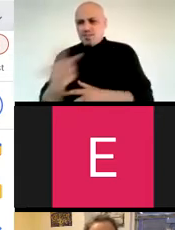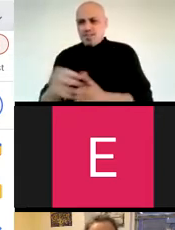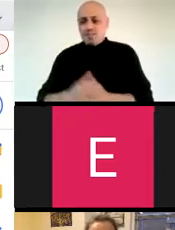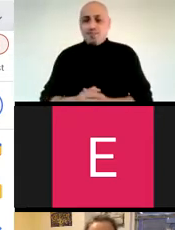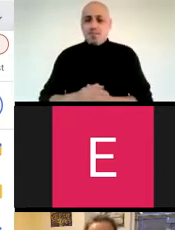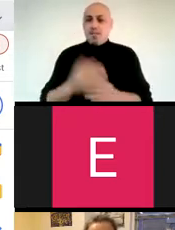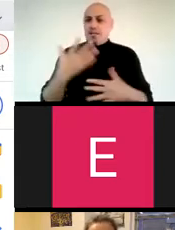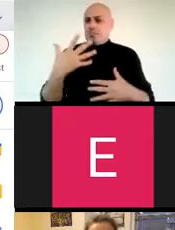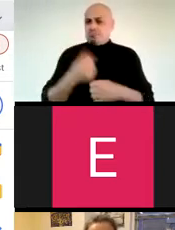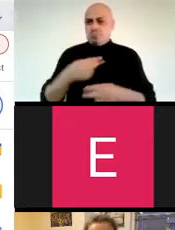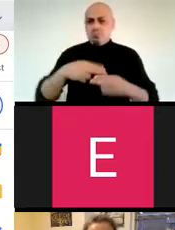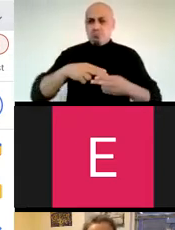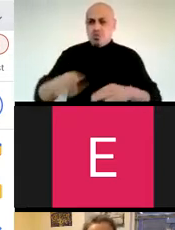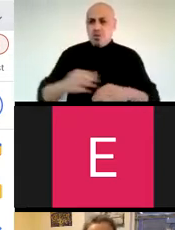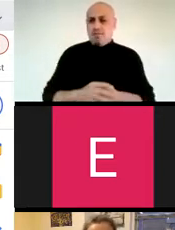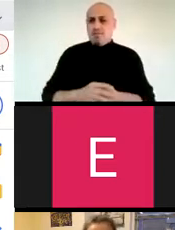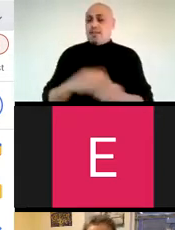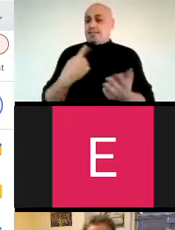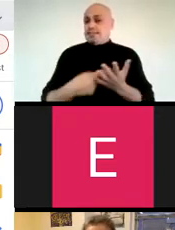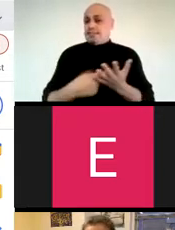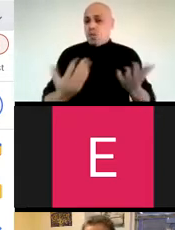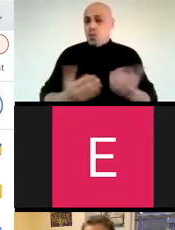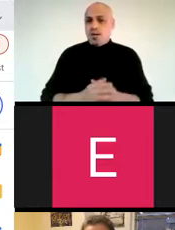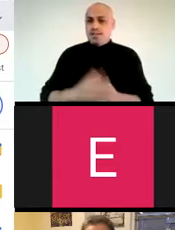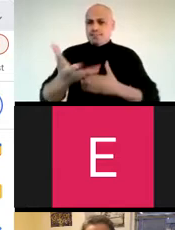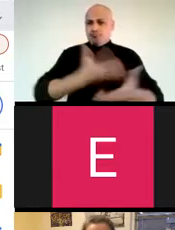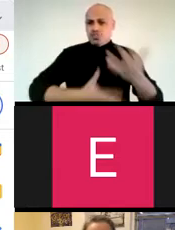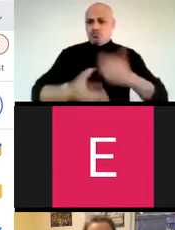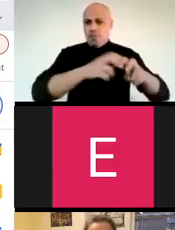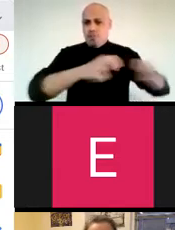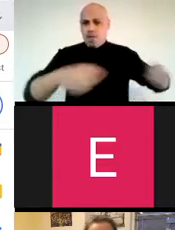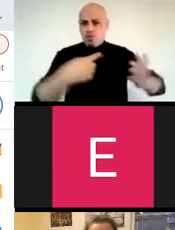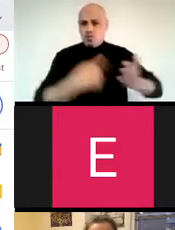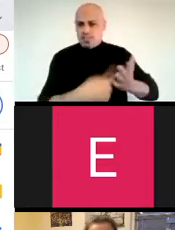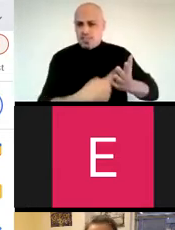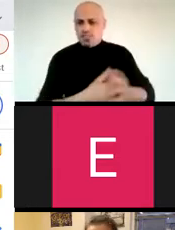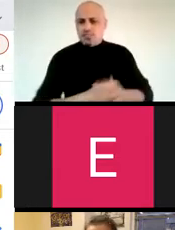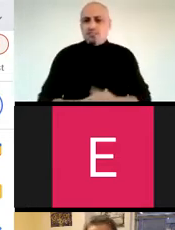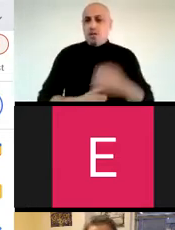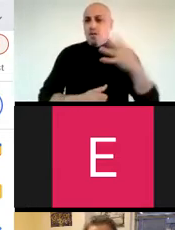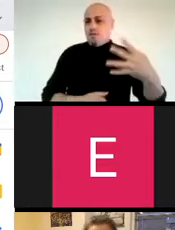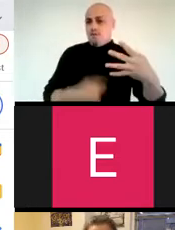for today on that website. But, briefly, the following will be an interactive panel discussion